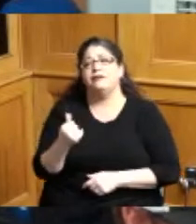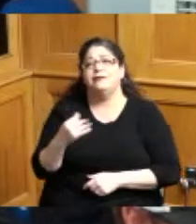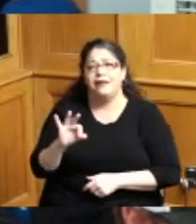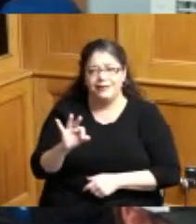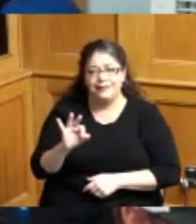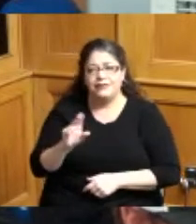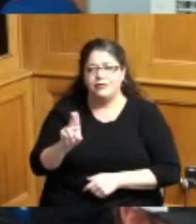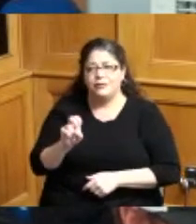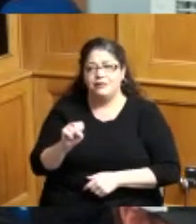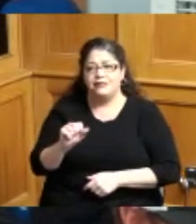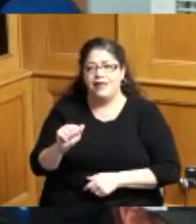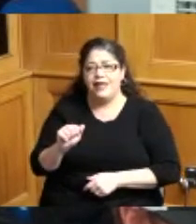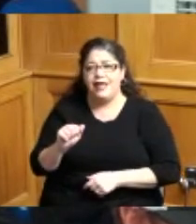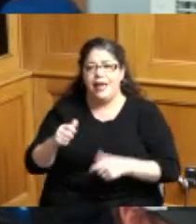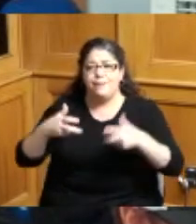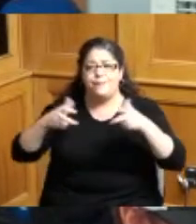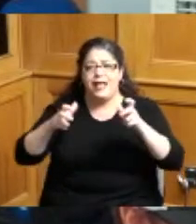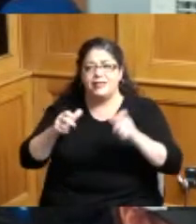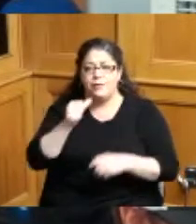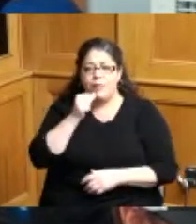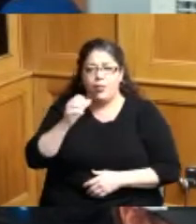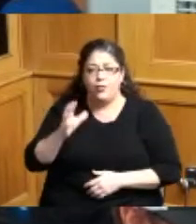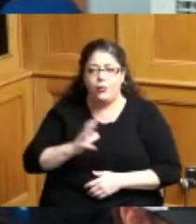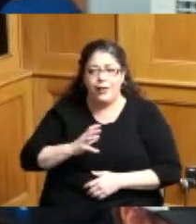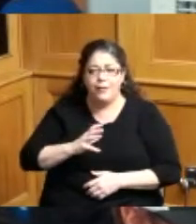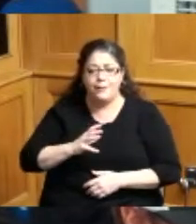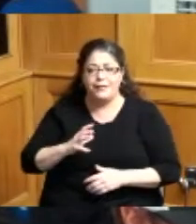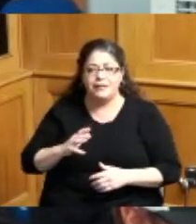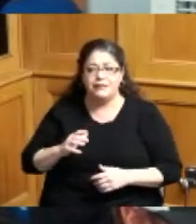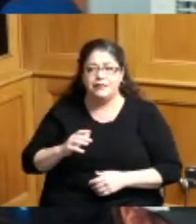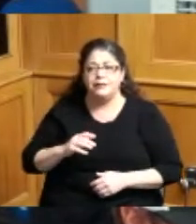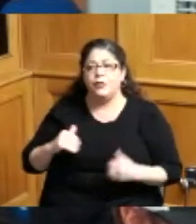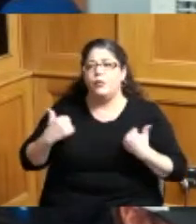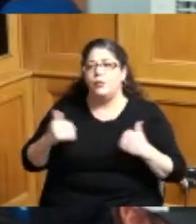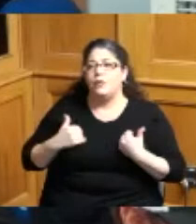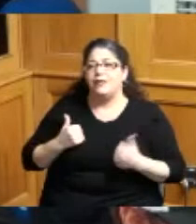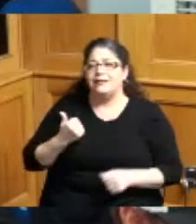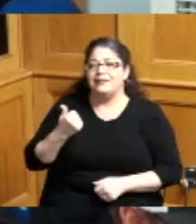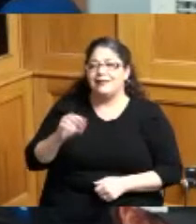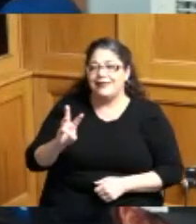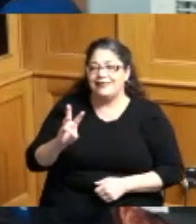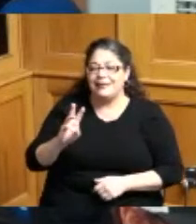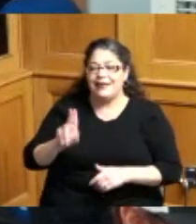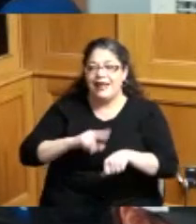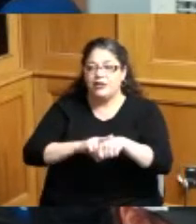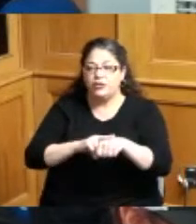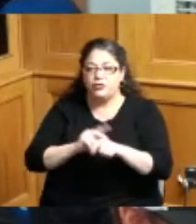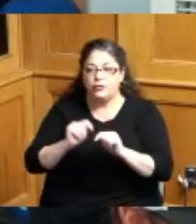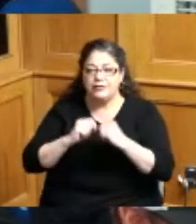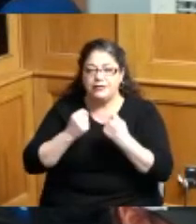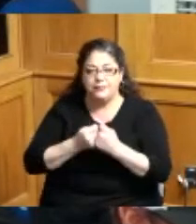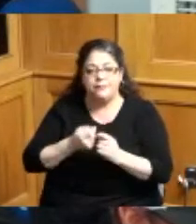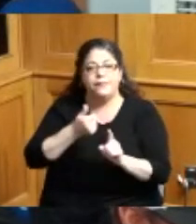USA basketball women's u16 national team and being rated as the number one guard